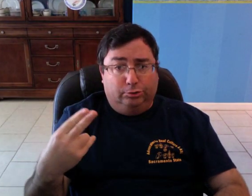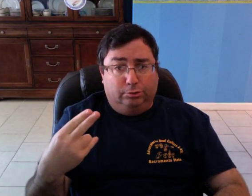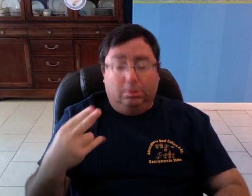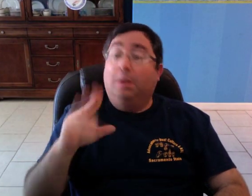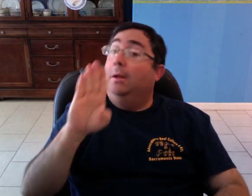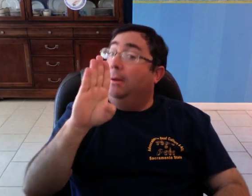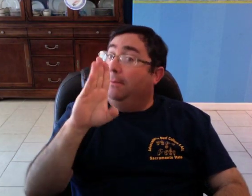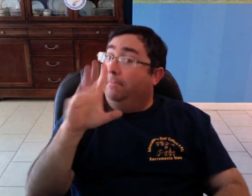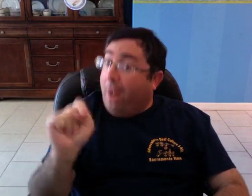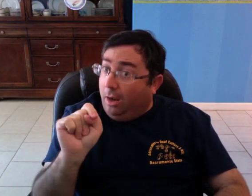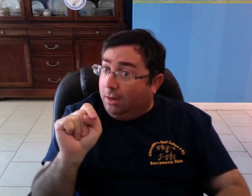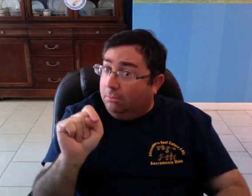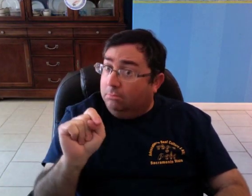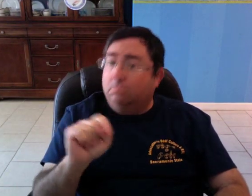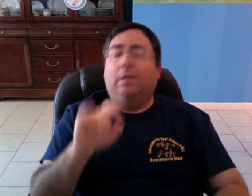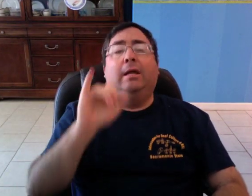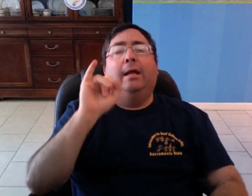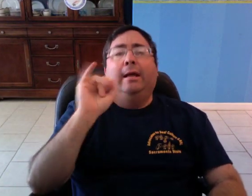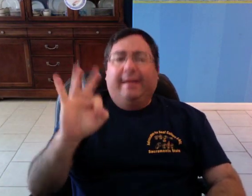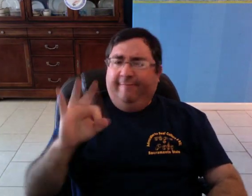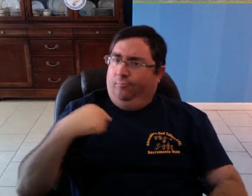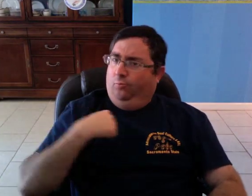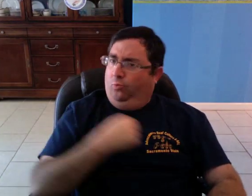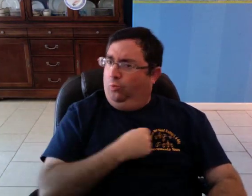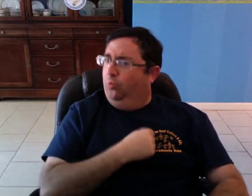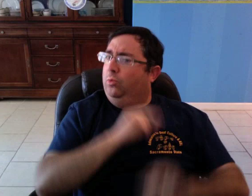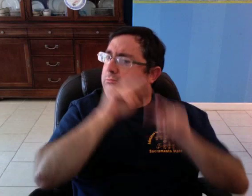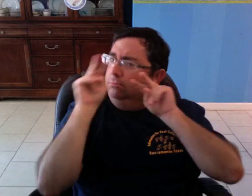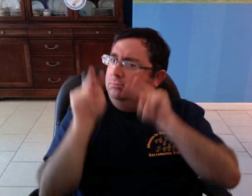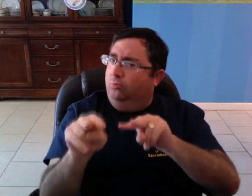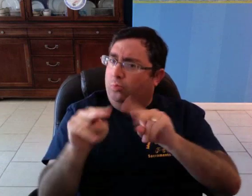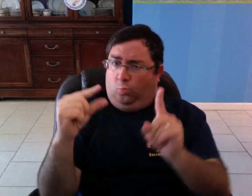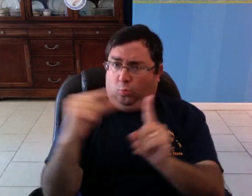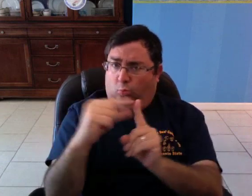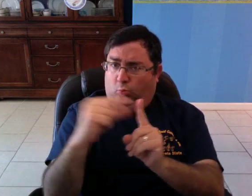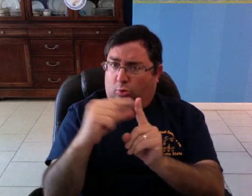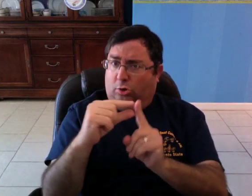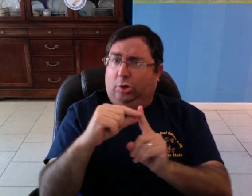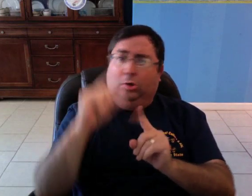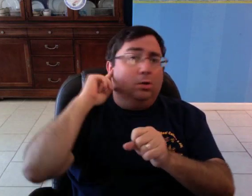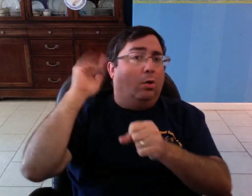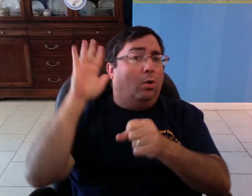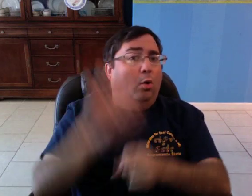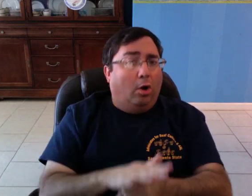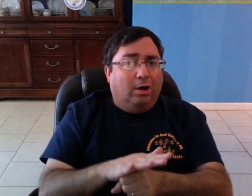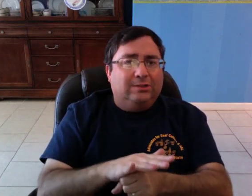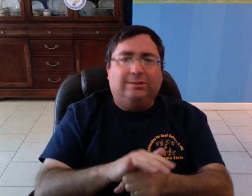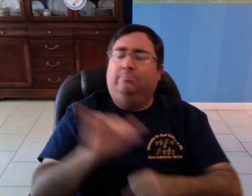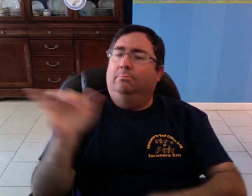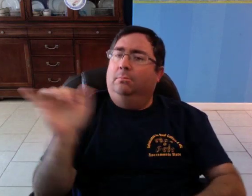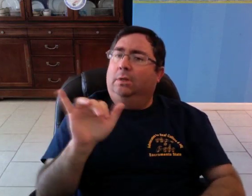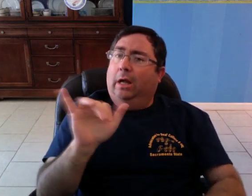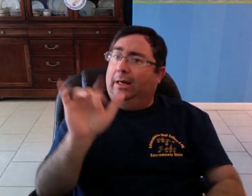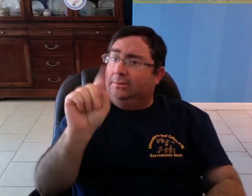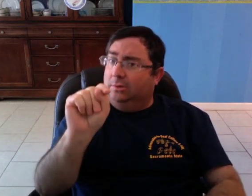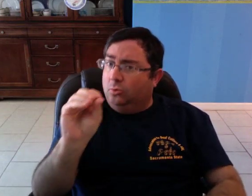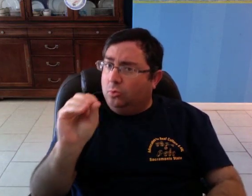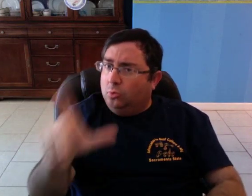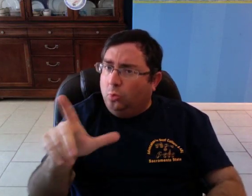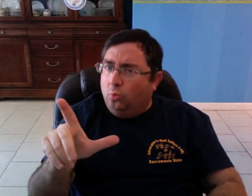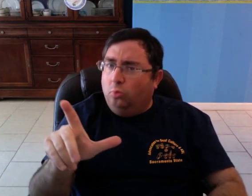BUT if we use the word "audism" as a "tool"